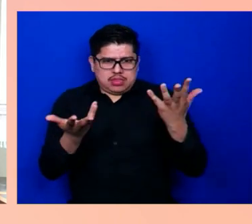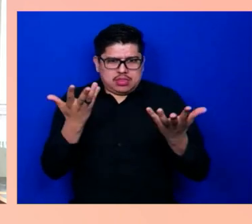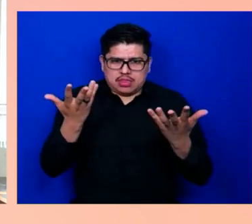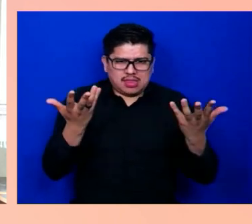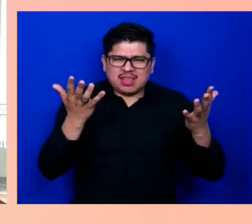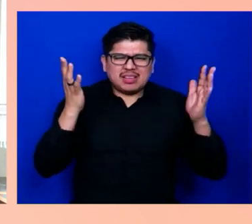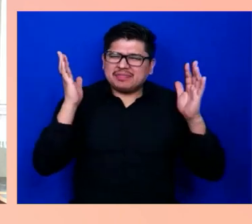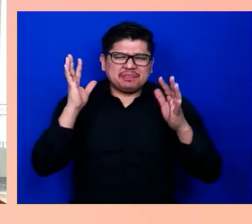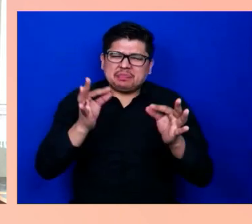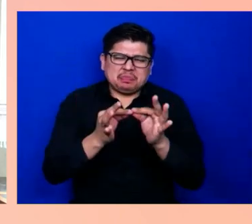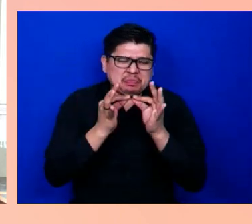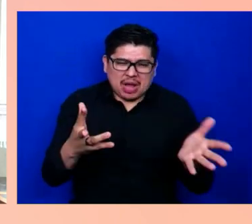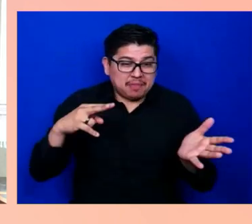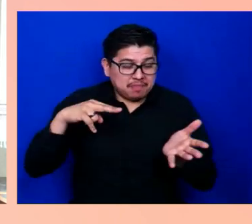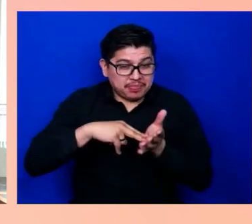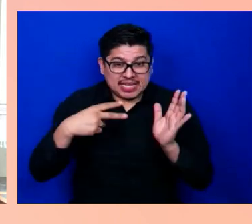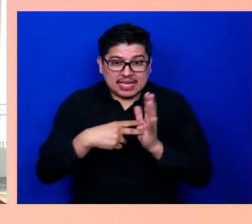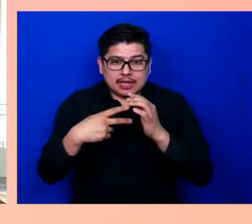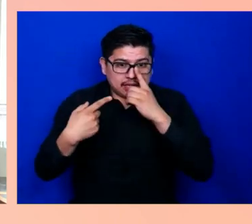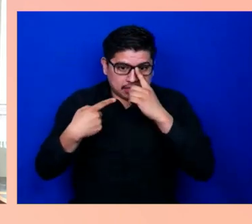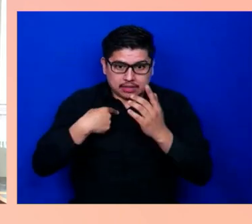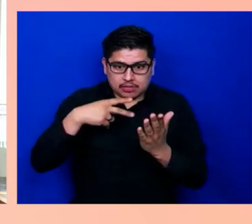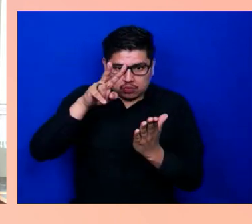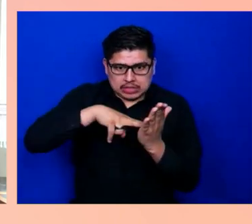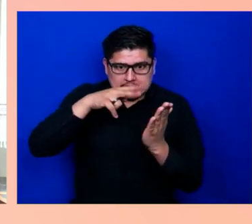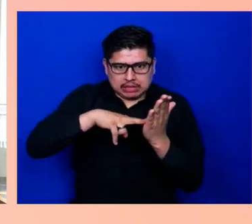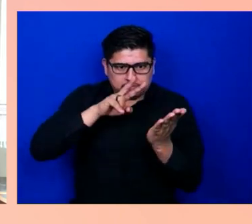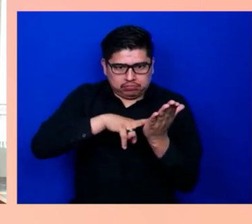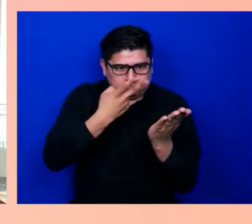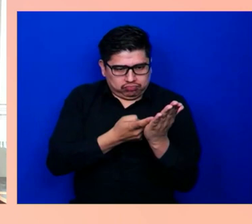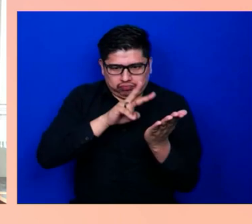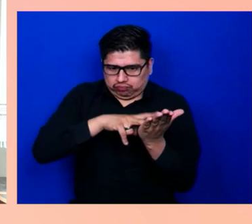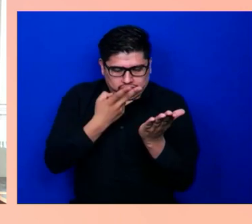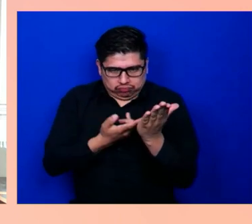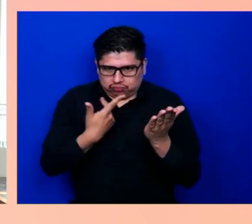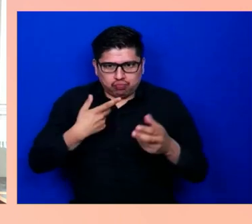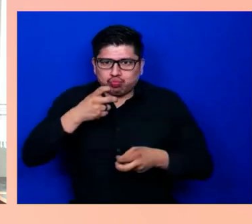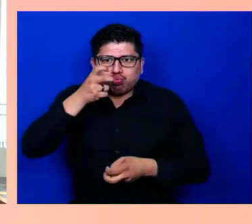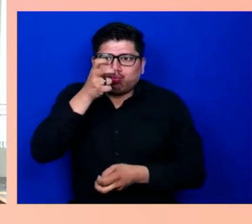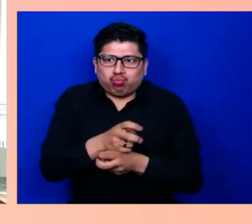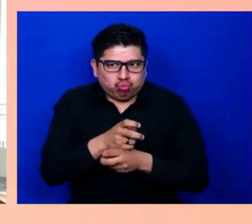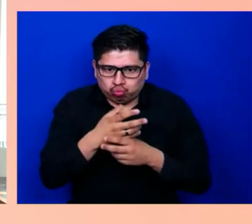is, in fact, more work than you actually can imagine.